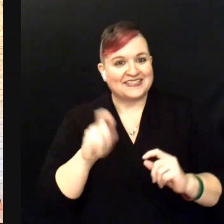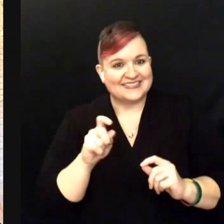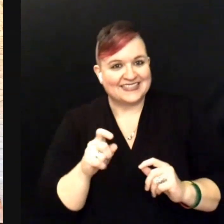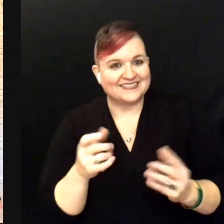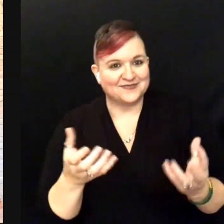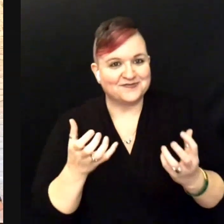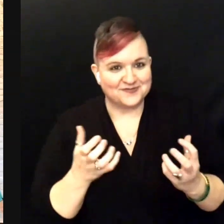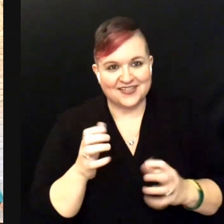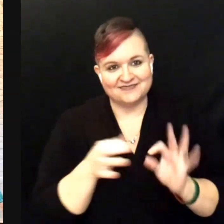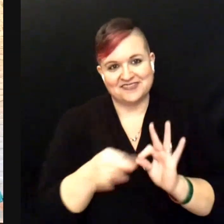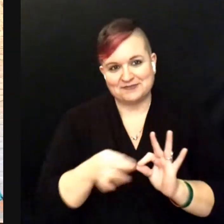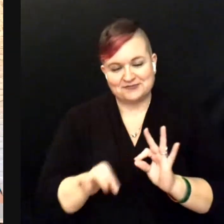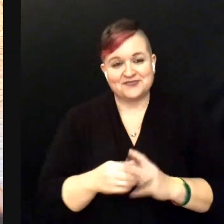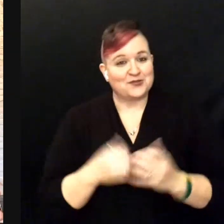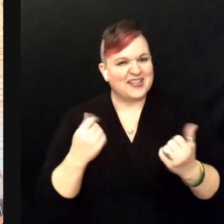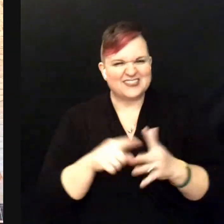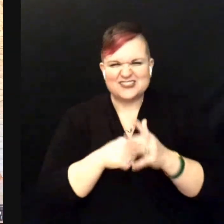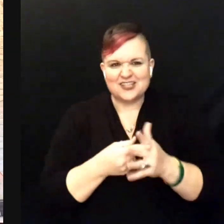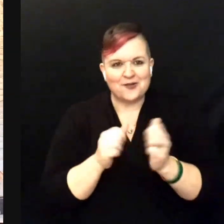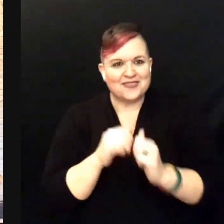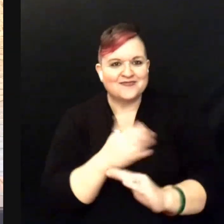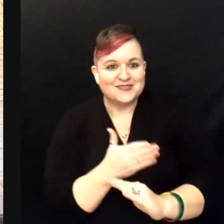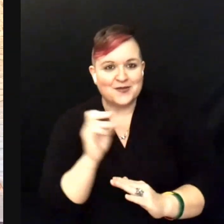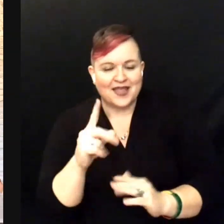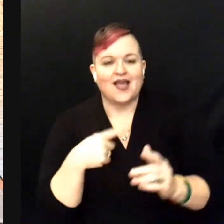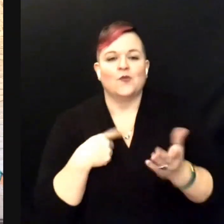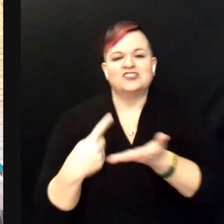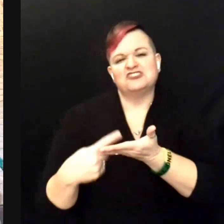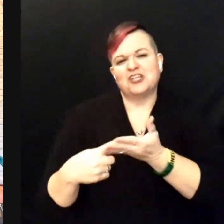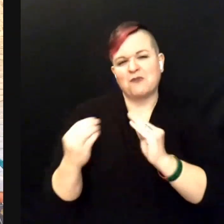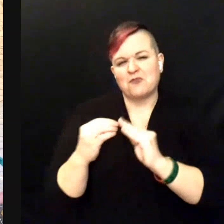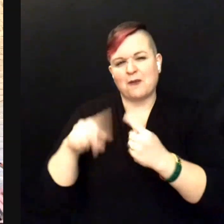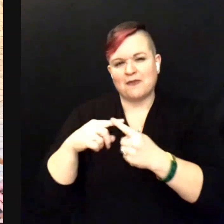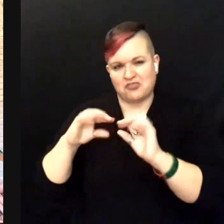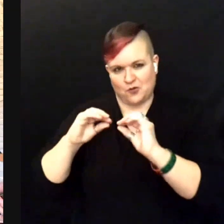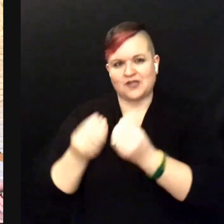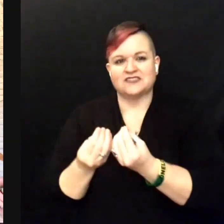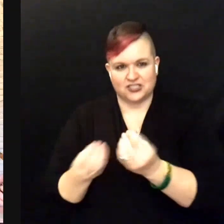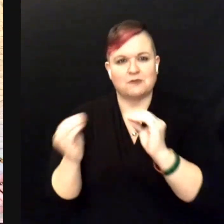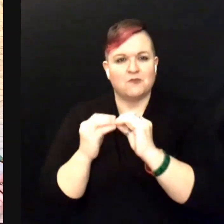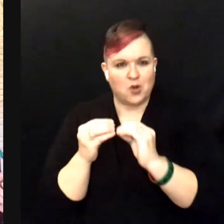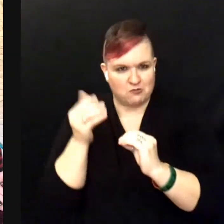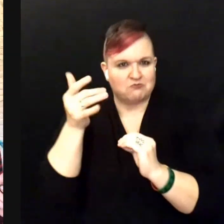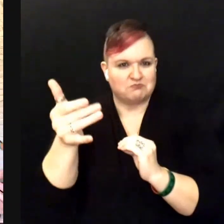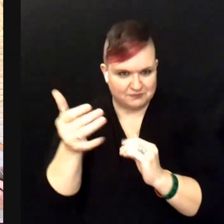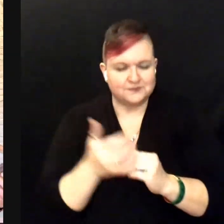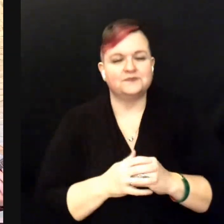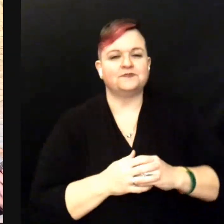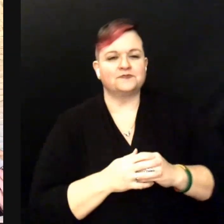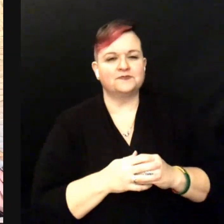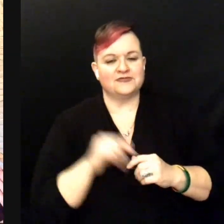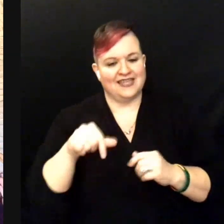So let's just on in with some music. I'll talk a little bit more about that organization later on in the show.